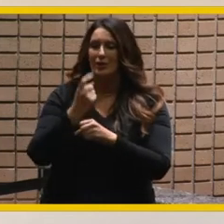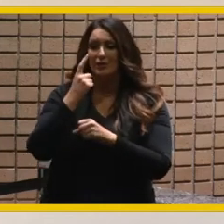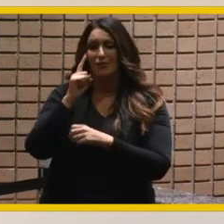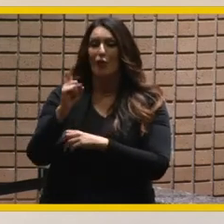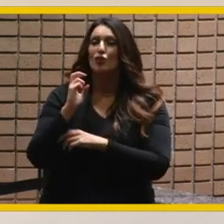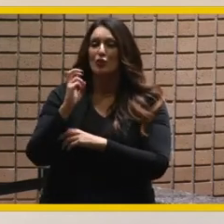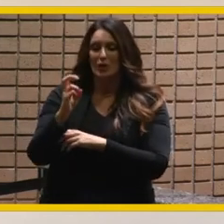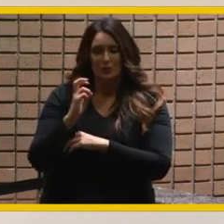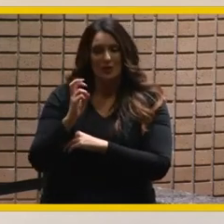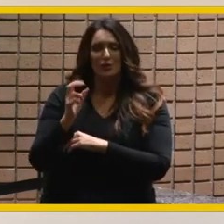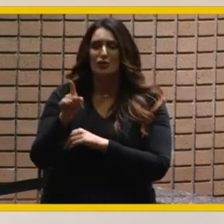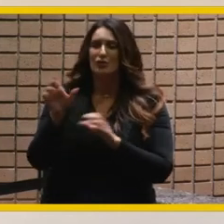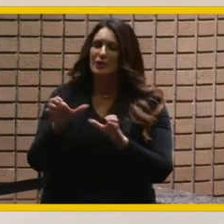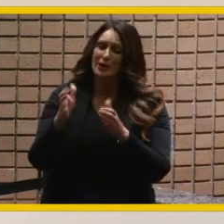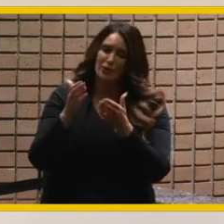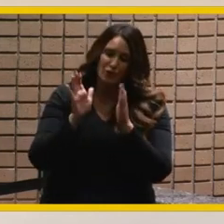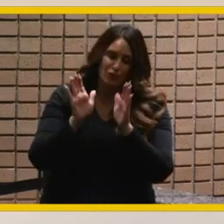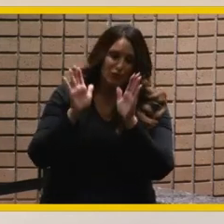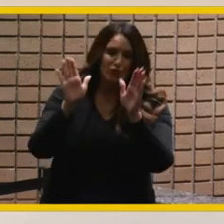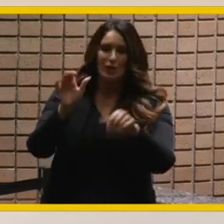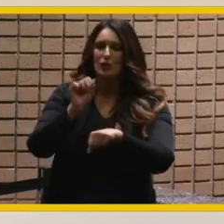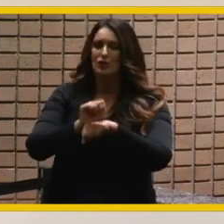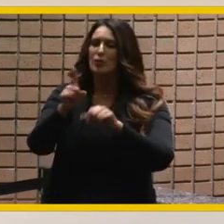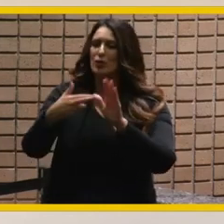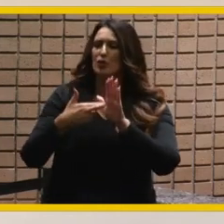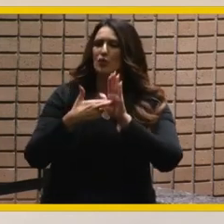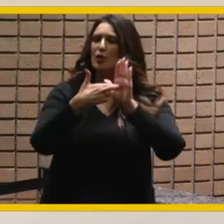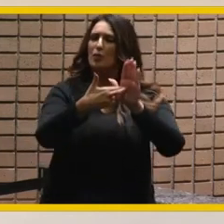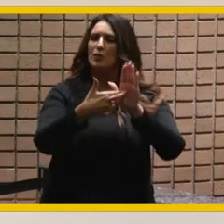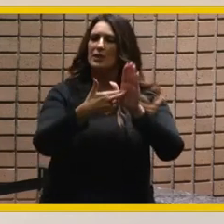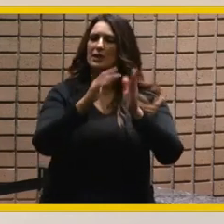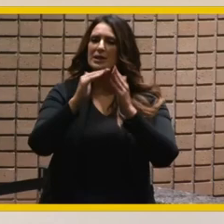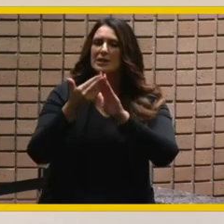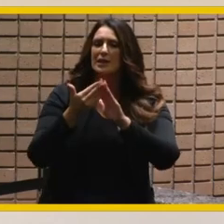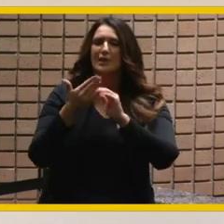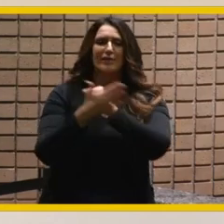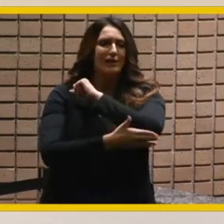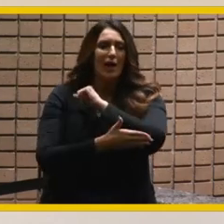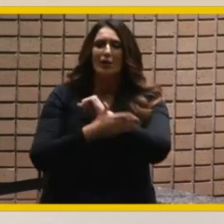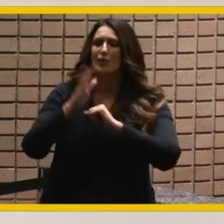you did an outstanding job representing the city of riverside the county of riverside and southern